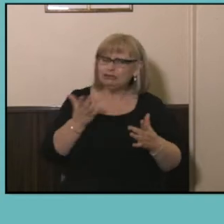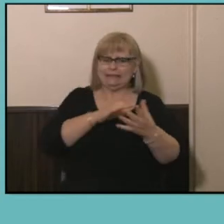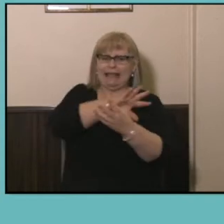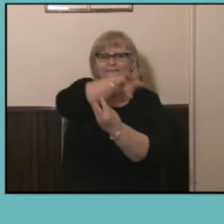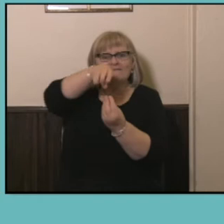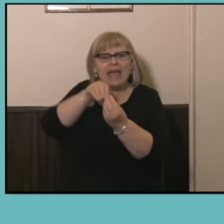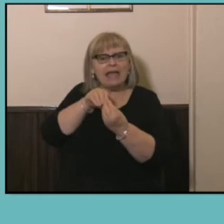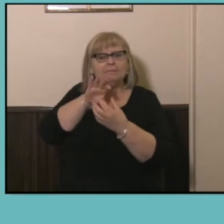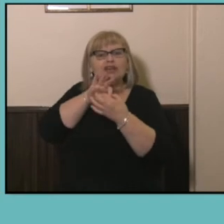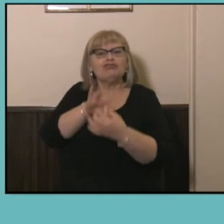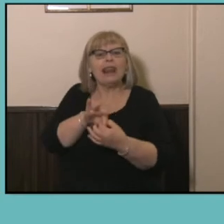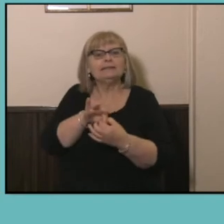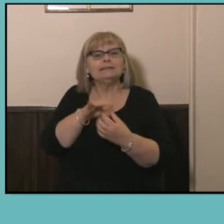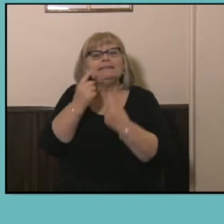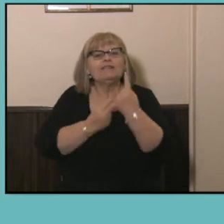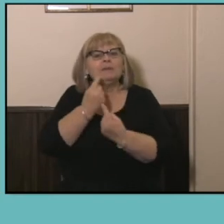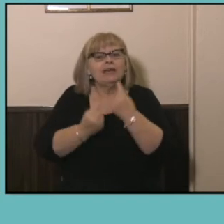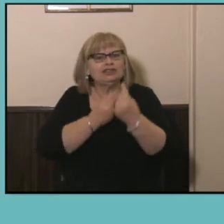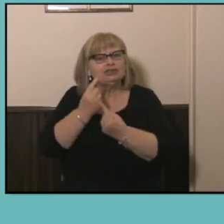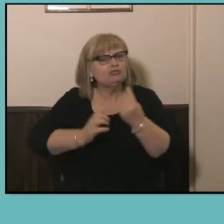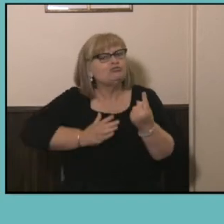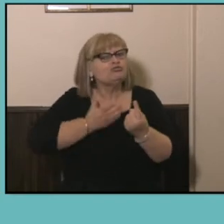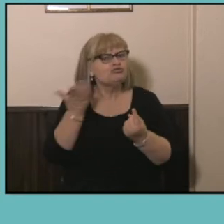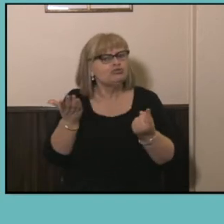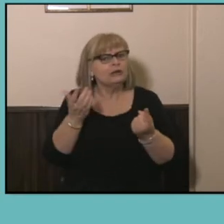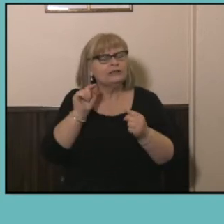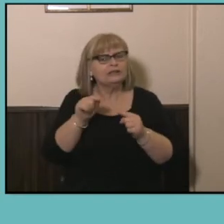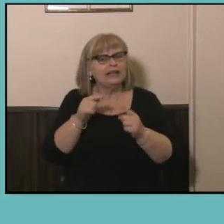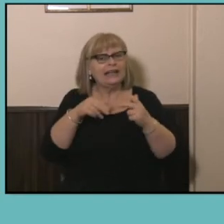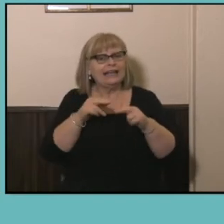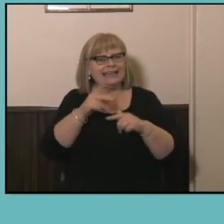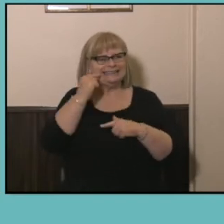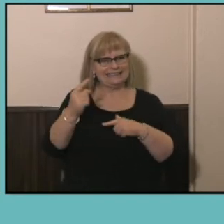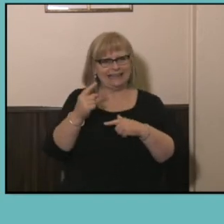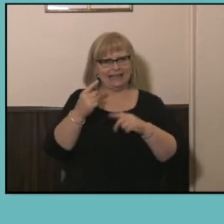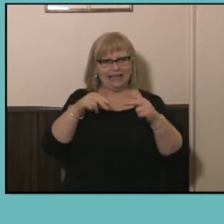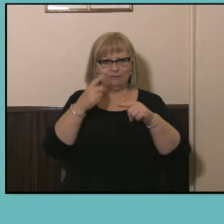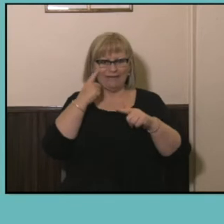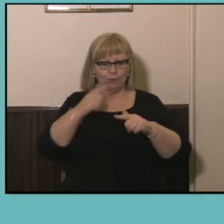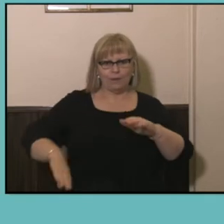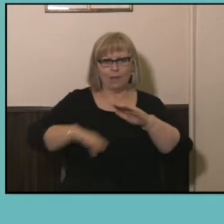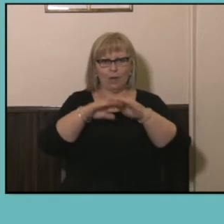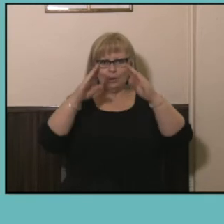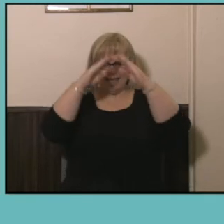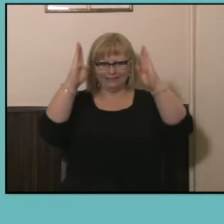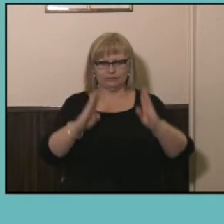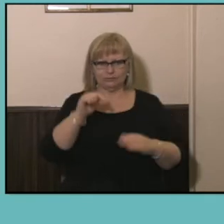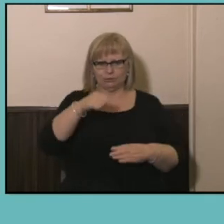that Census Data can tell you, if you slice and dice it in that particular way.